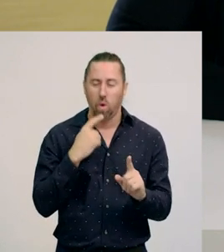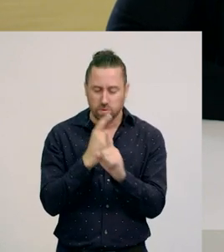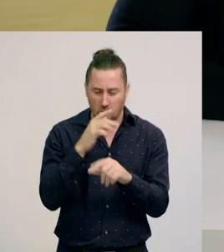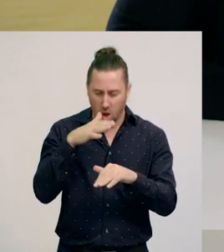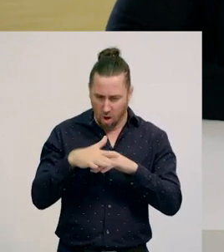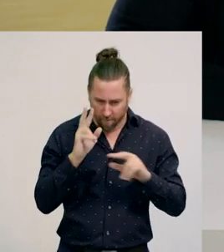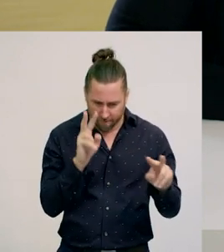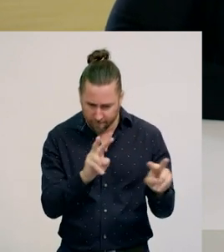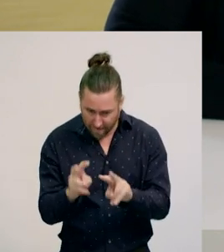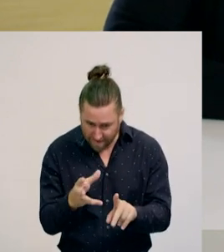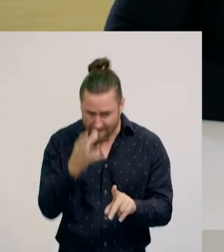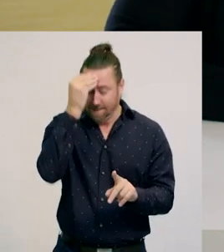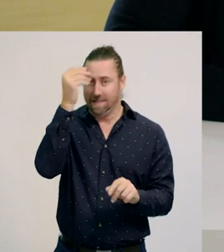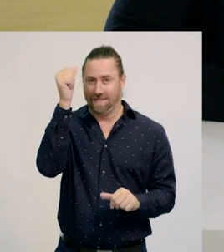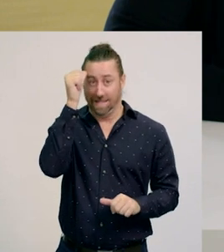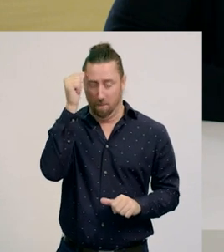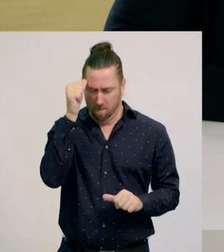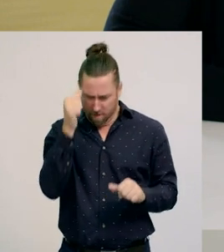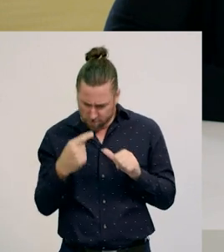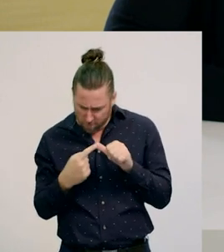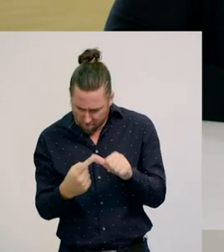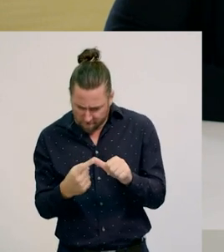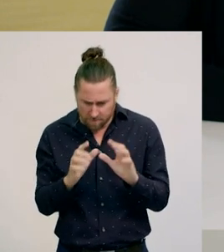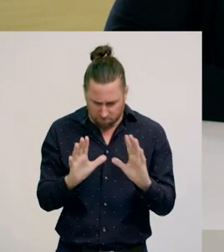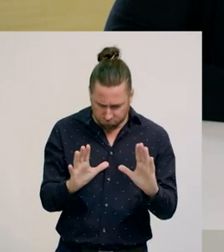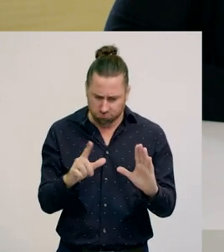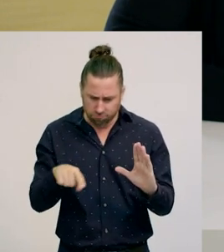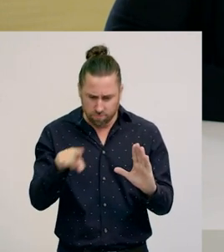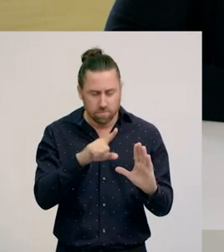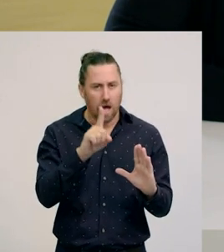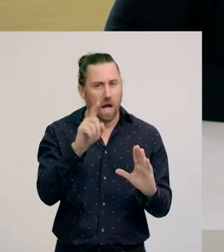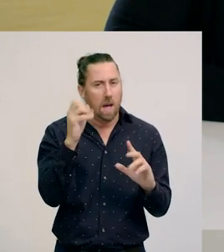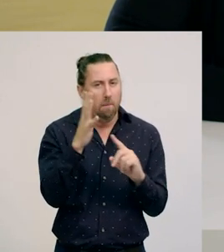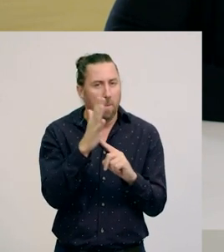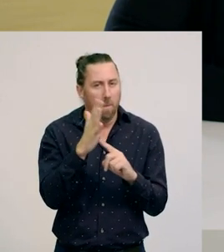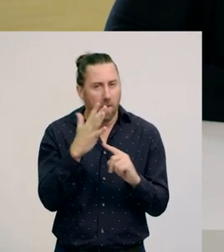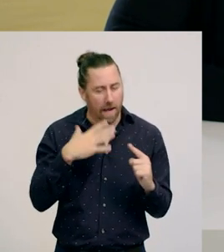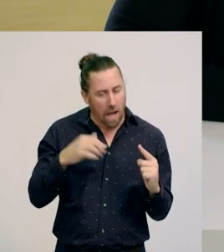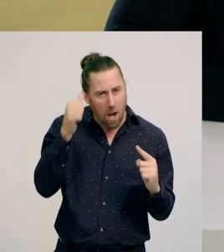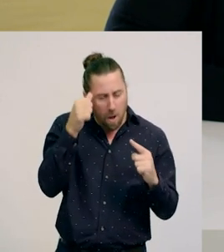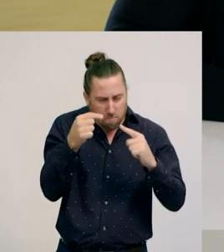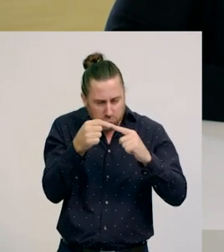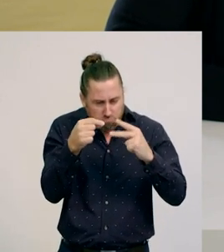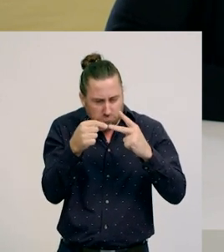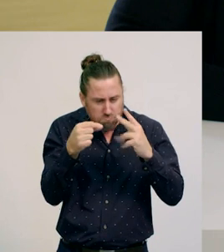let's remind ourselves of the important things to remember when we count.